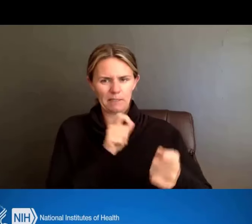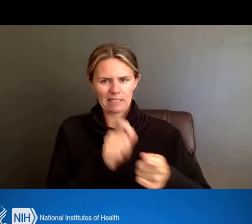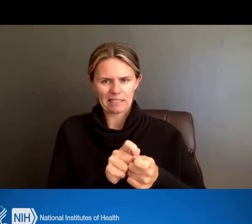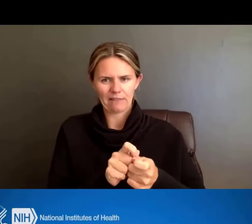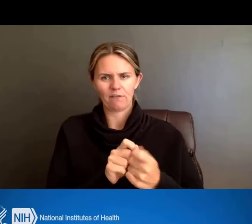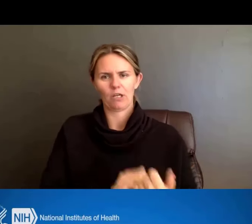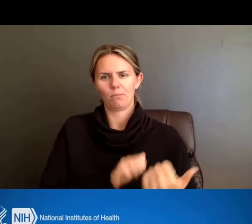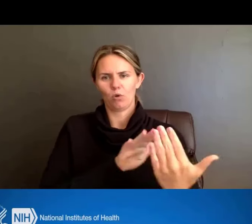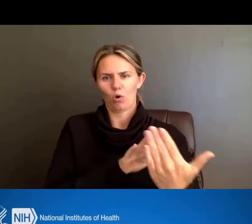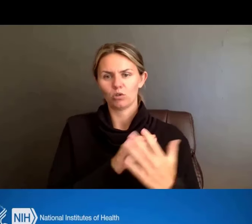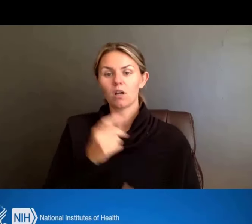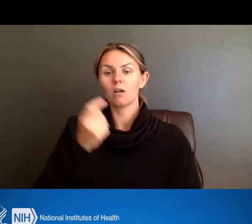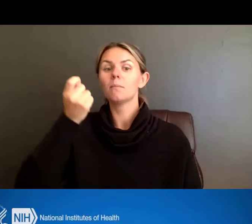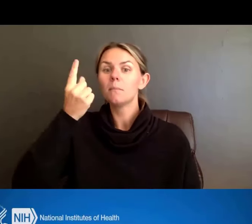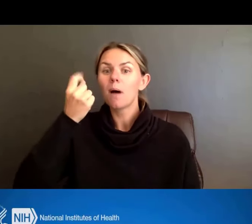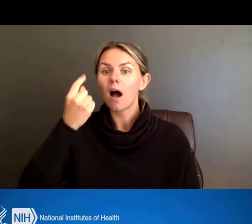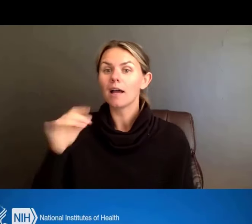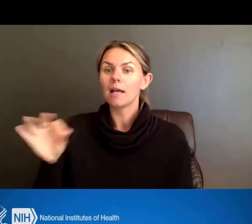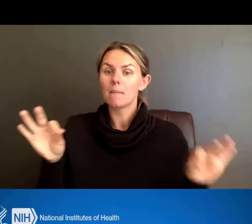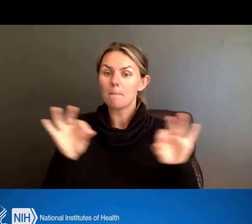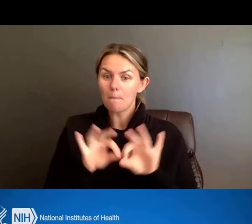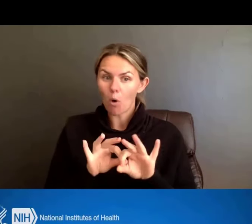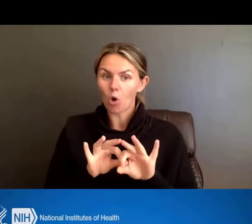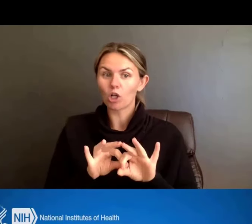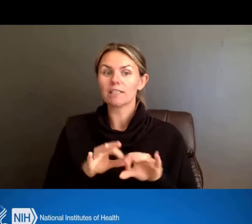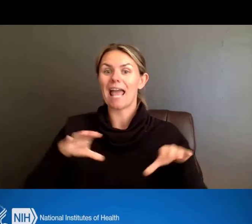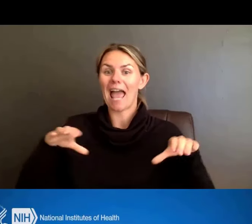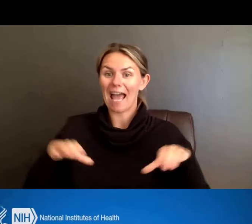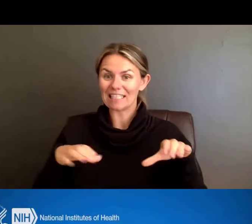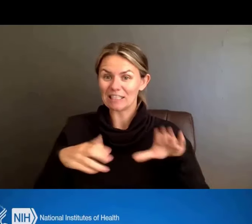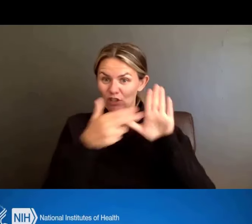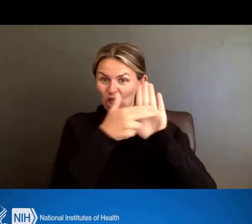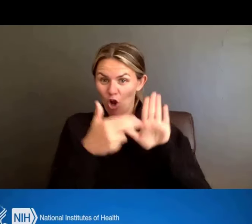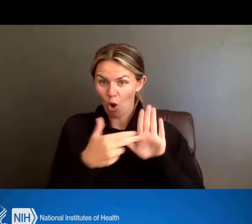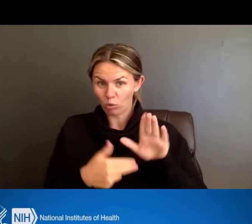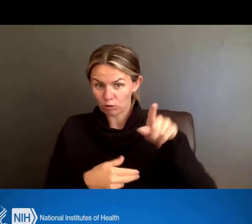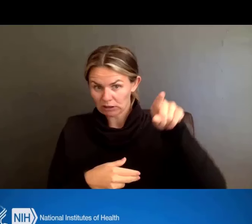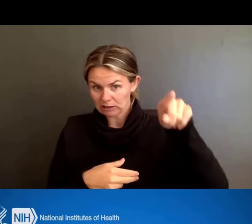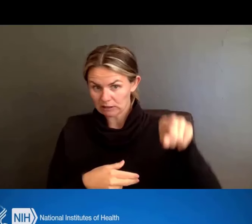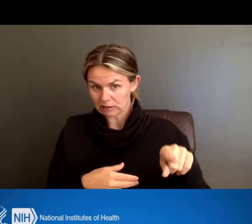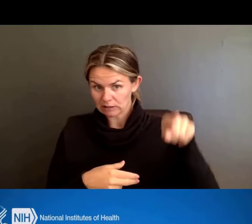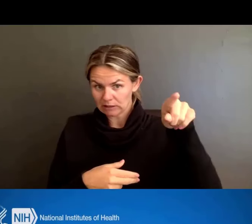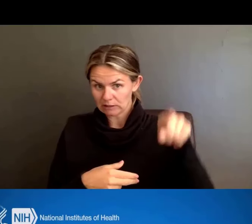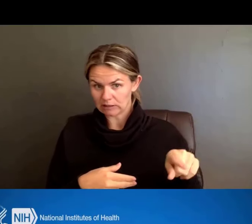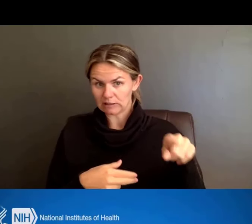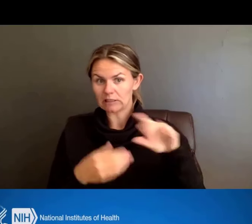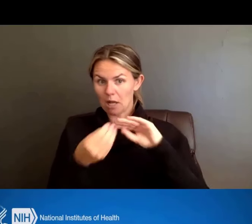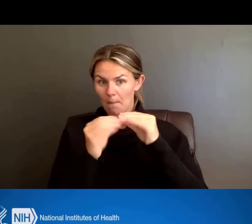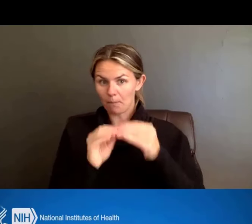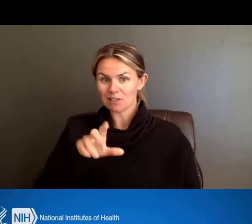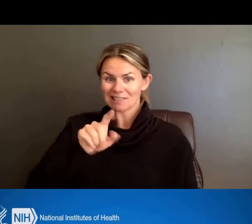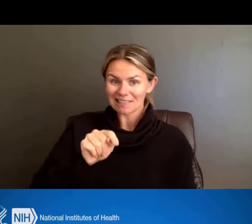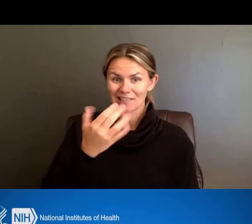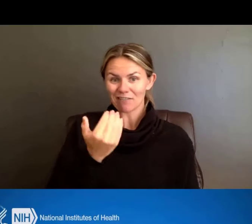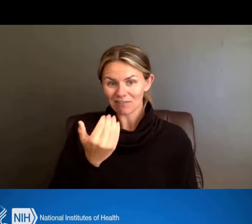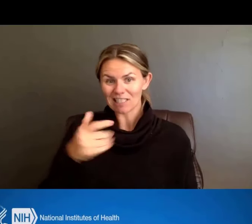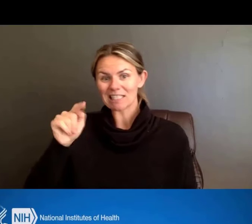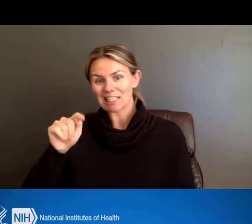But take a look at these activity codes on this screen, as well, I'll mention later on, that there will be resources available to the public